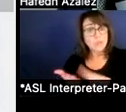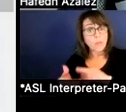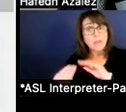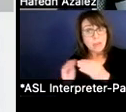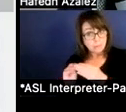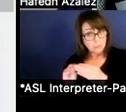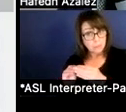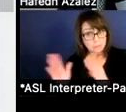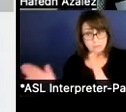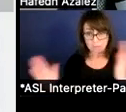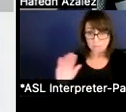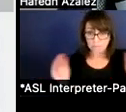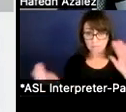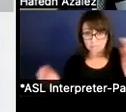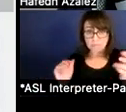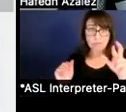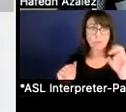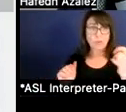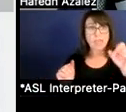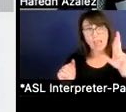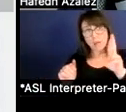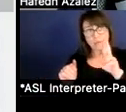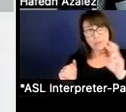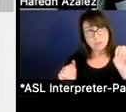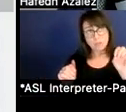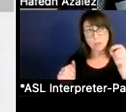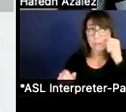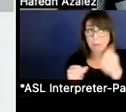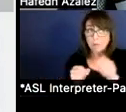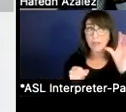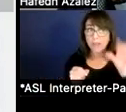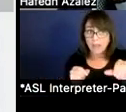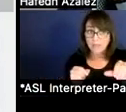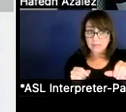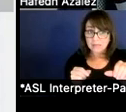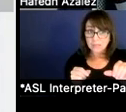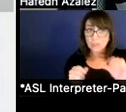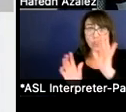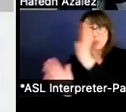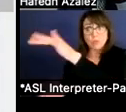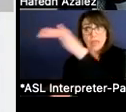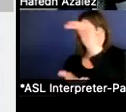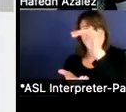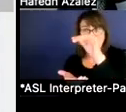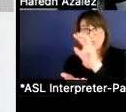we see a recapture bill to the state. Remember that recapture is what you take from the wealthy, give to the poor, the Robin Hood.